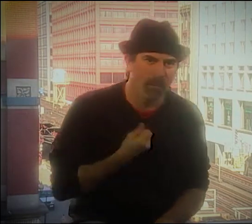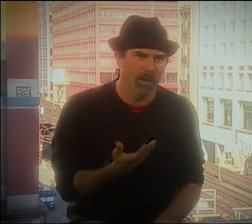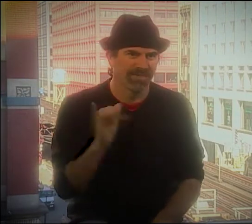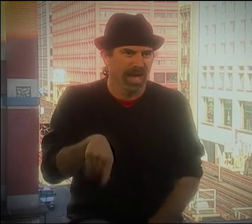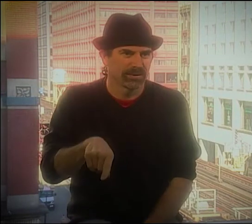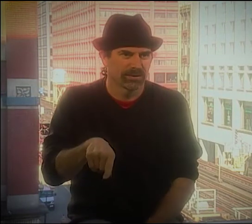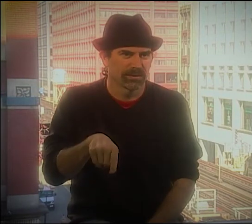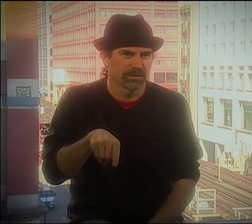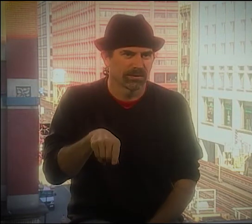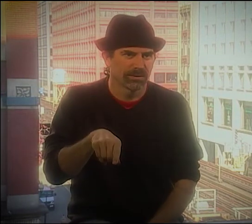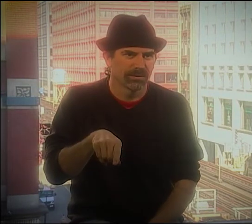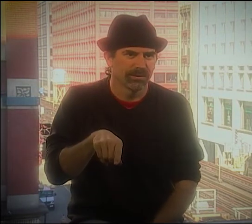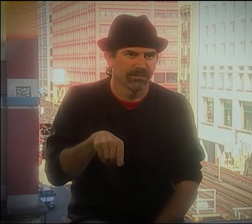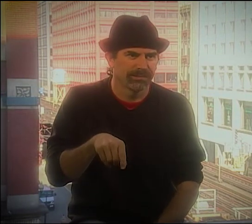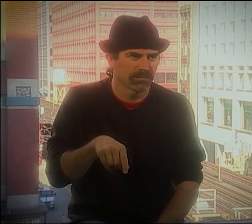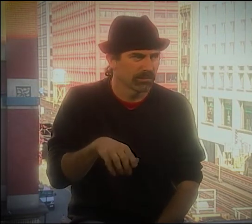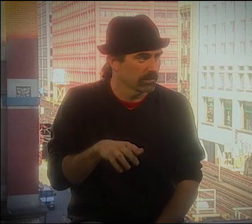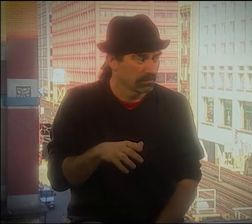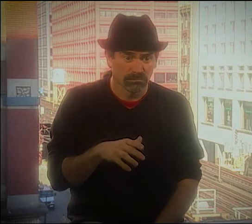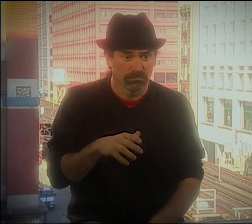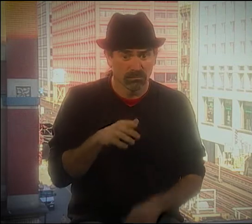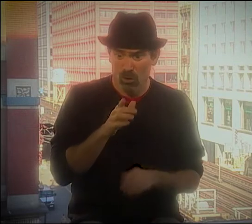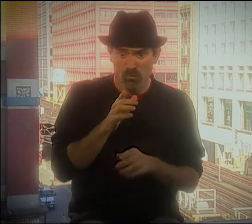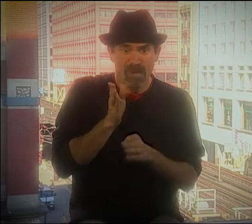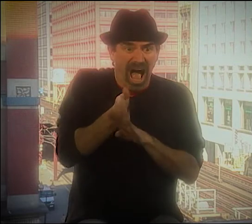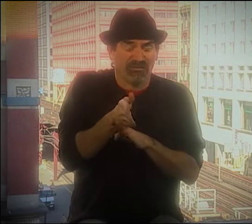SO THAT WAS THE VERY FIRST POEM THAT I DID.